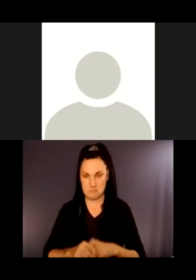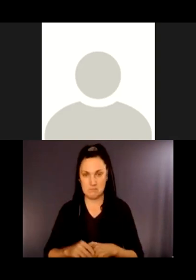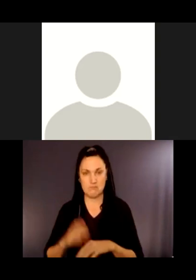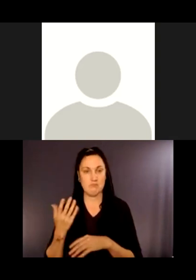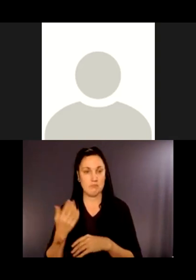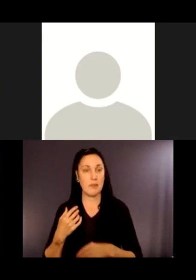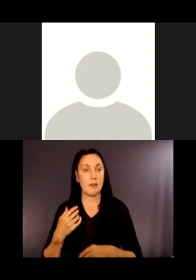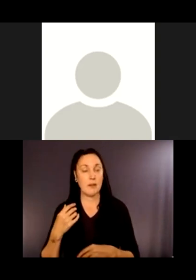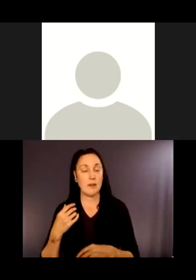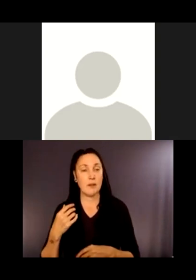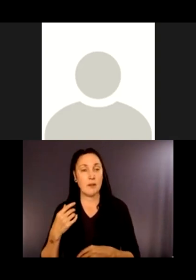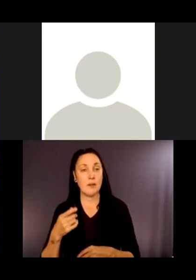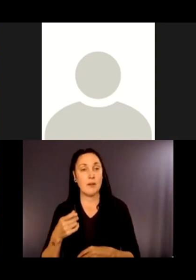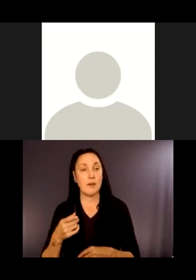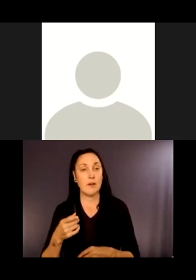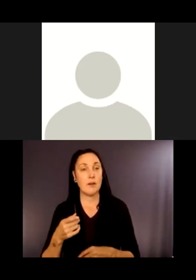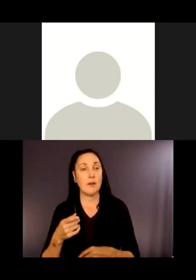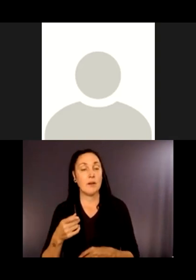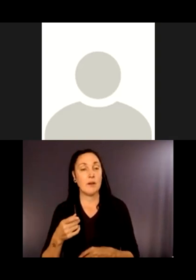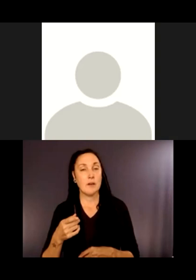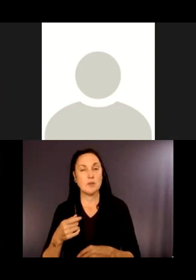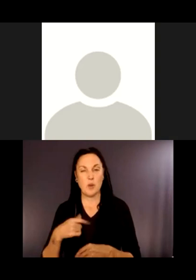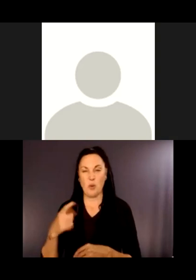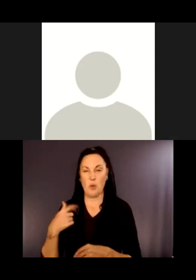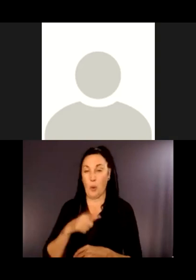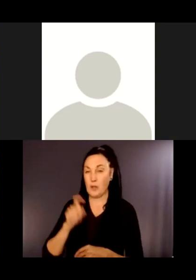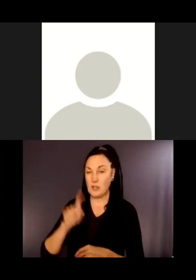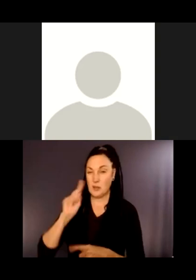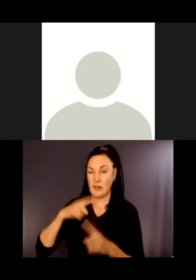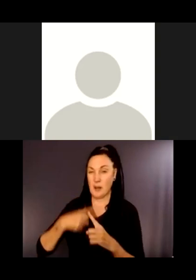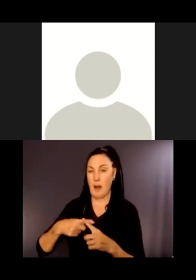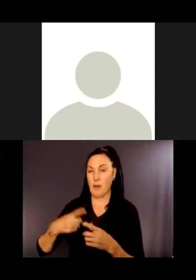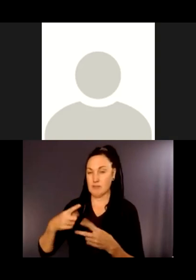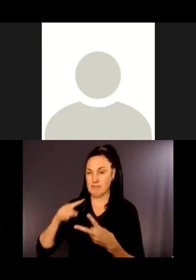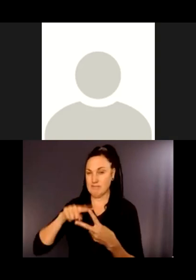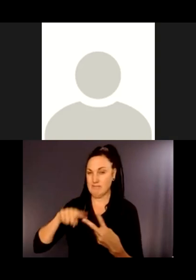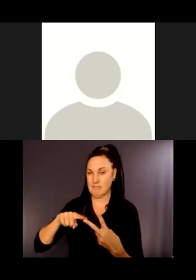There are two things that we need to think about protecting as we think about options to do things on the ground for accessibility.